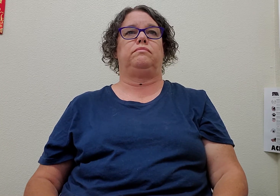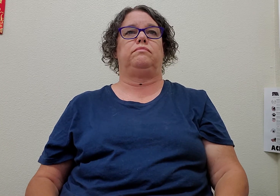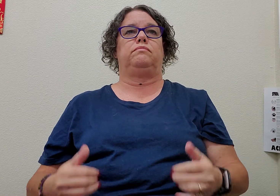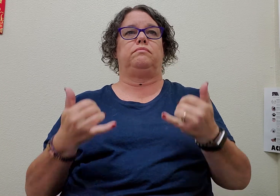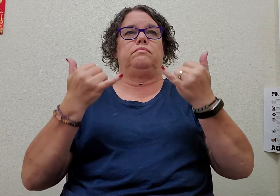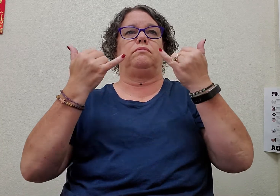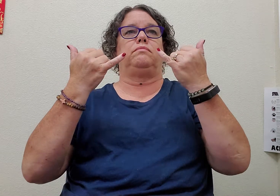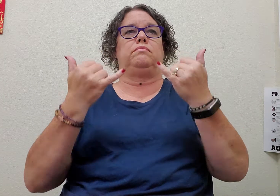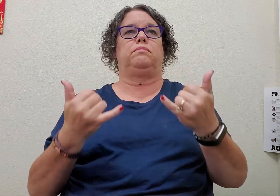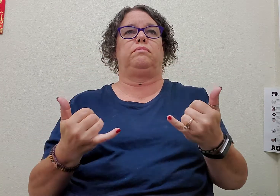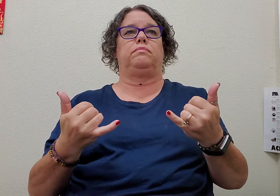now